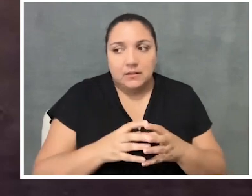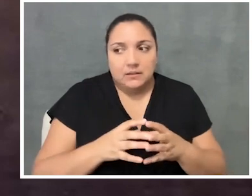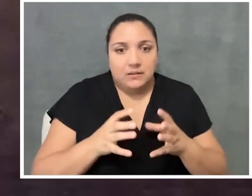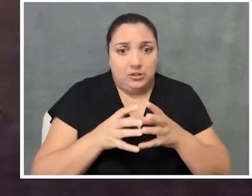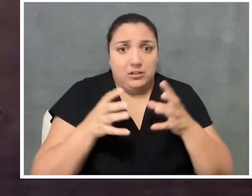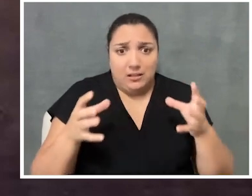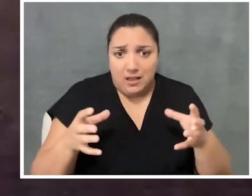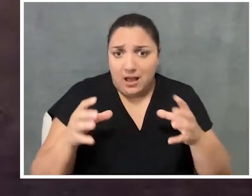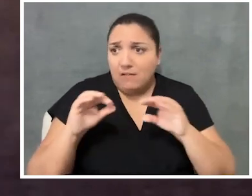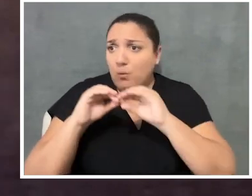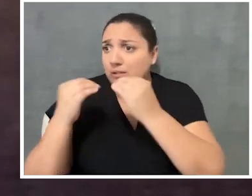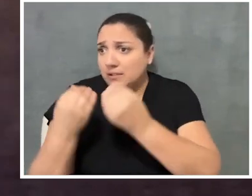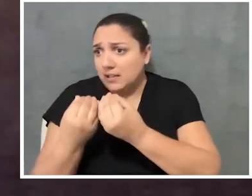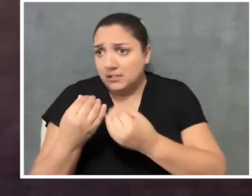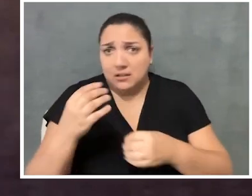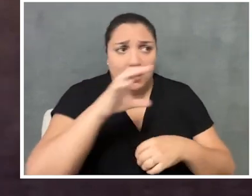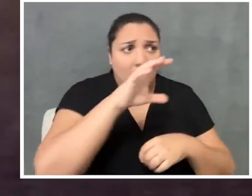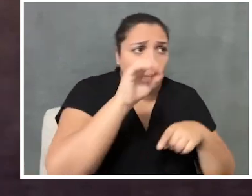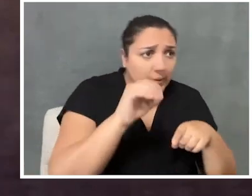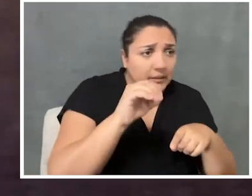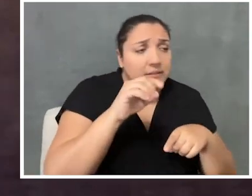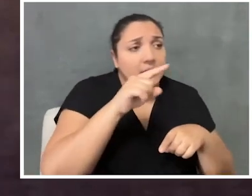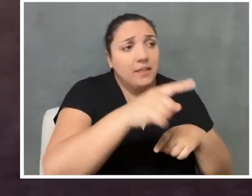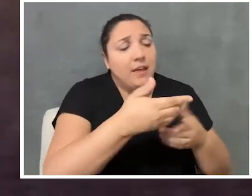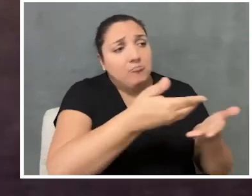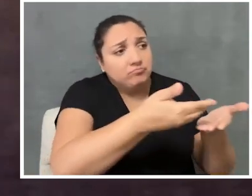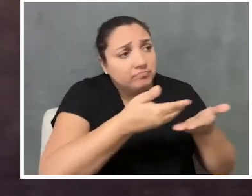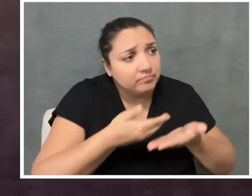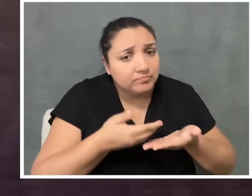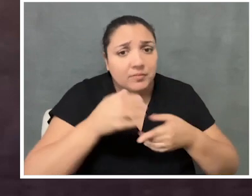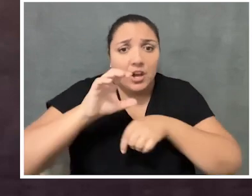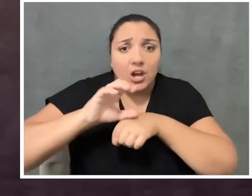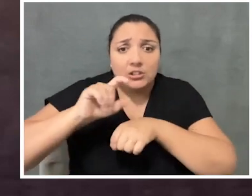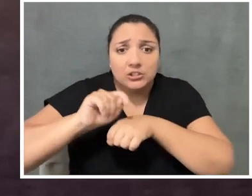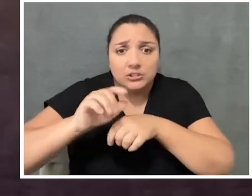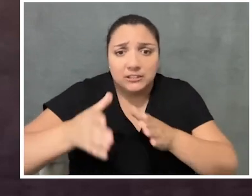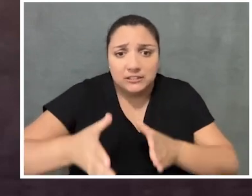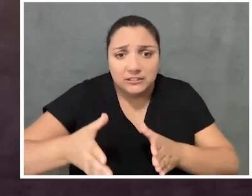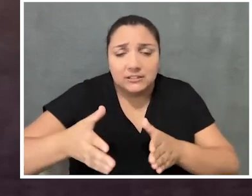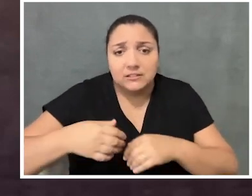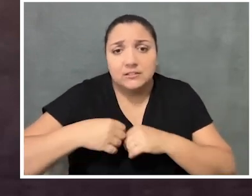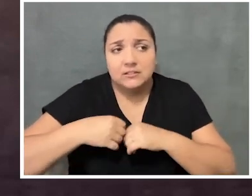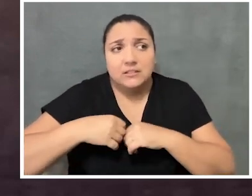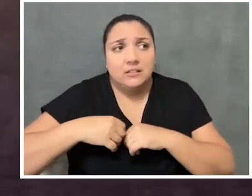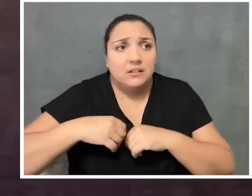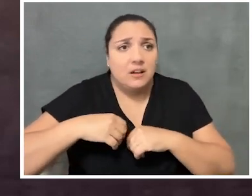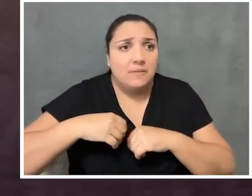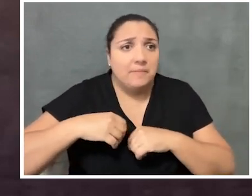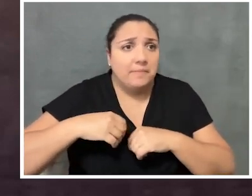and employers who are bringing in consultants, or ensuring that they have some form